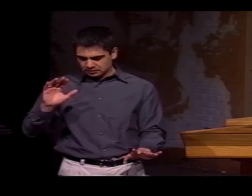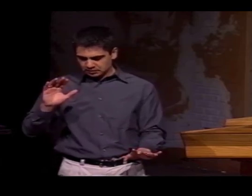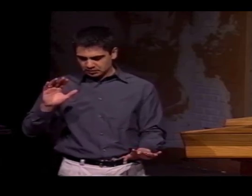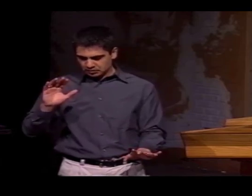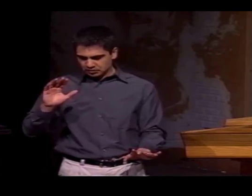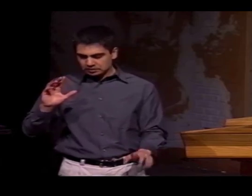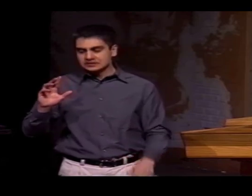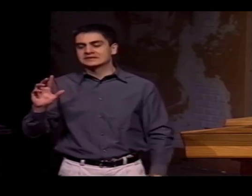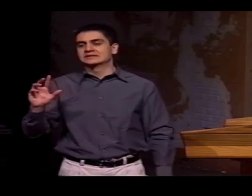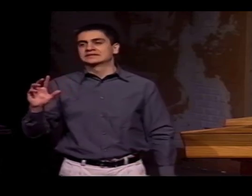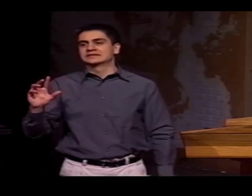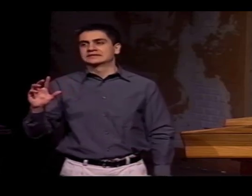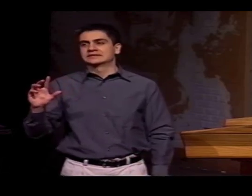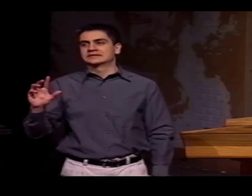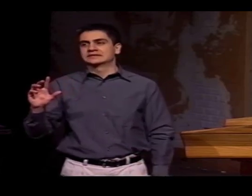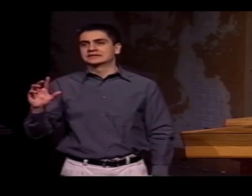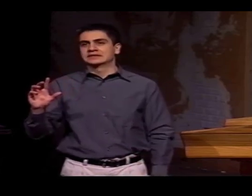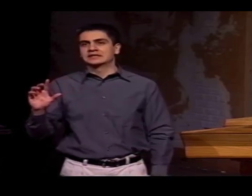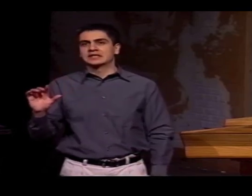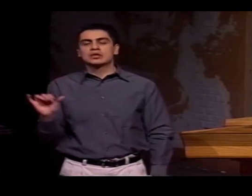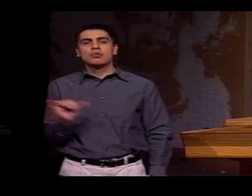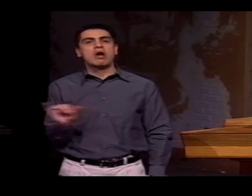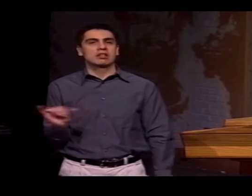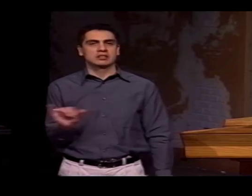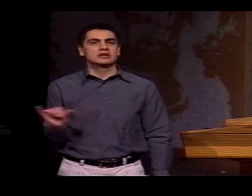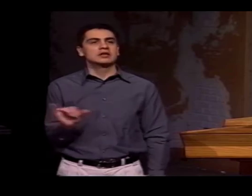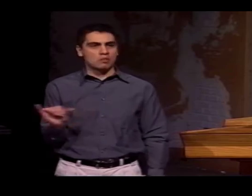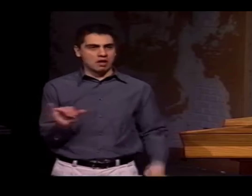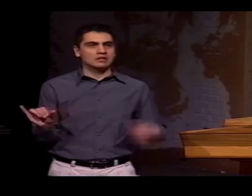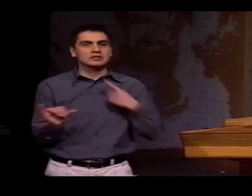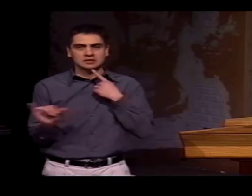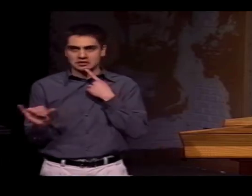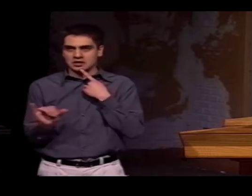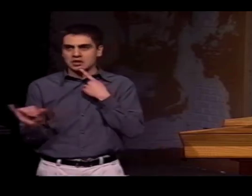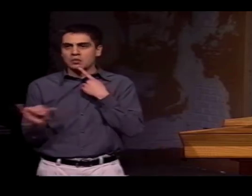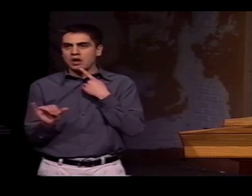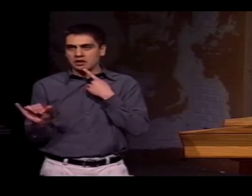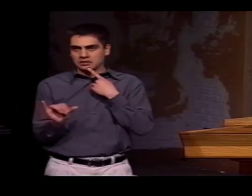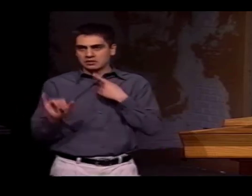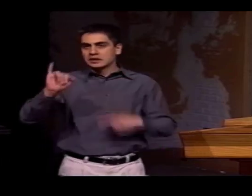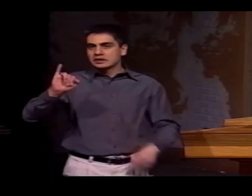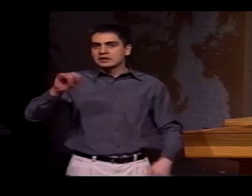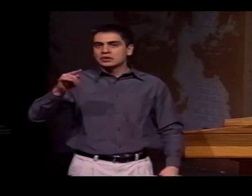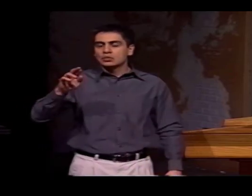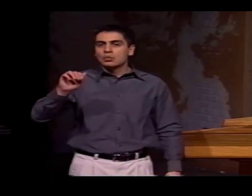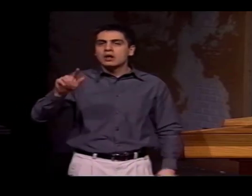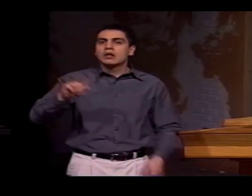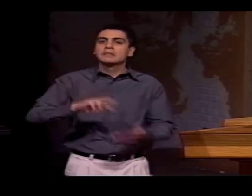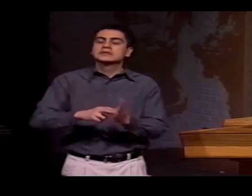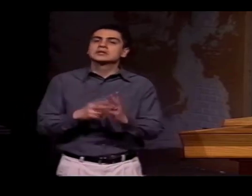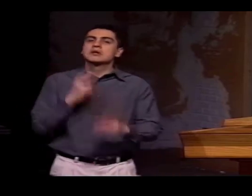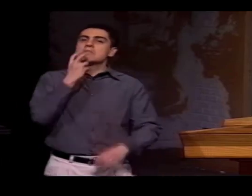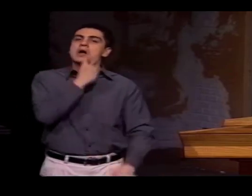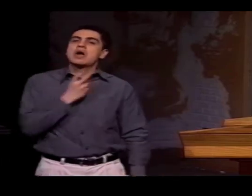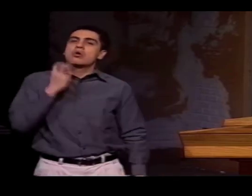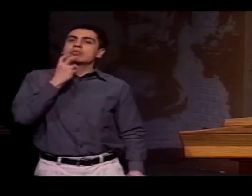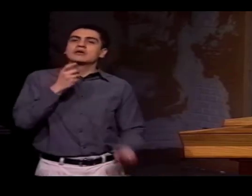AGAIN, I'M KIND OF...OK. SO YOU'LL SEE THE SIGN FOR "SAME,"